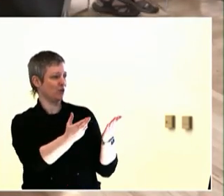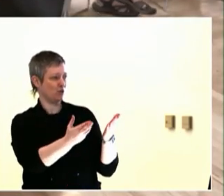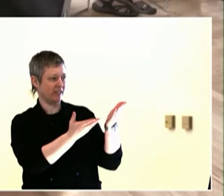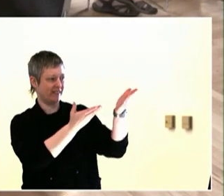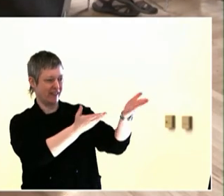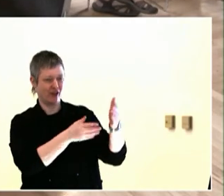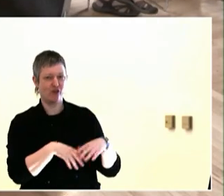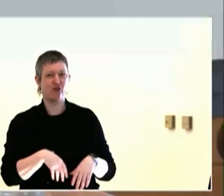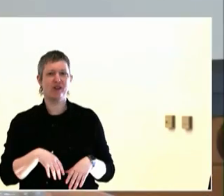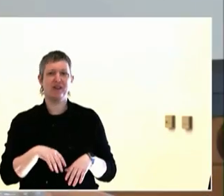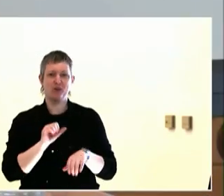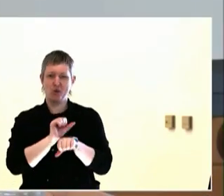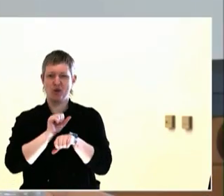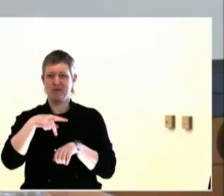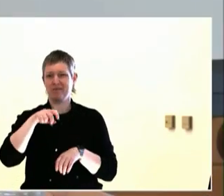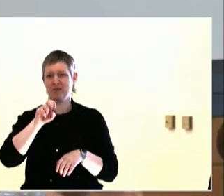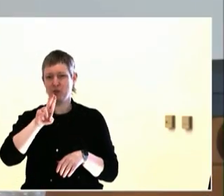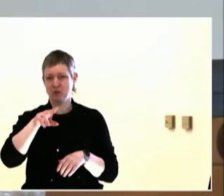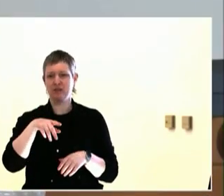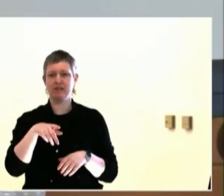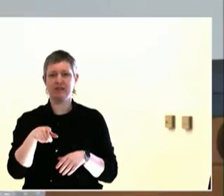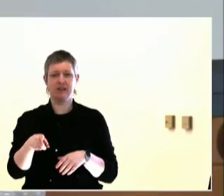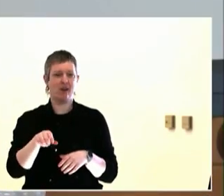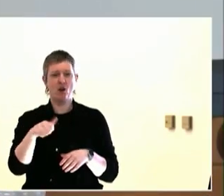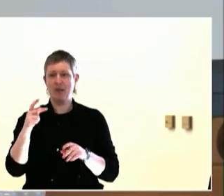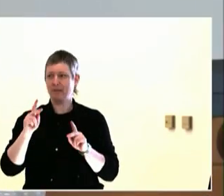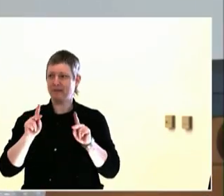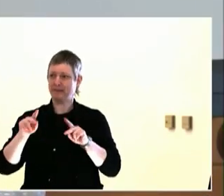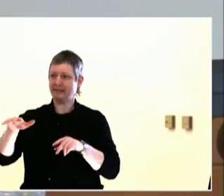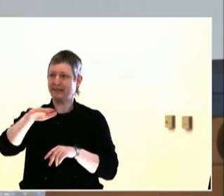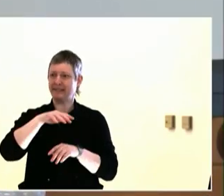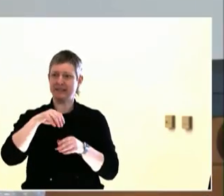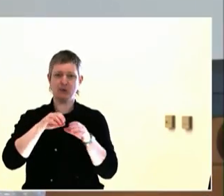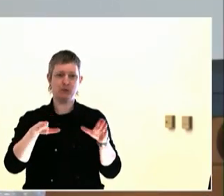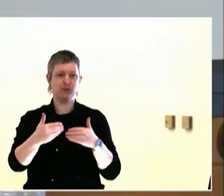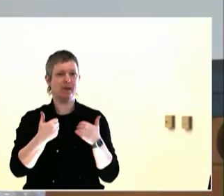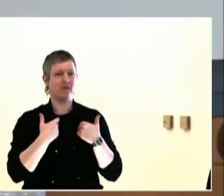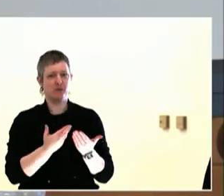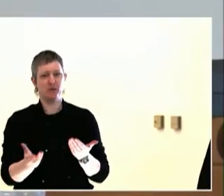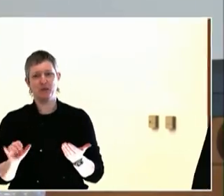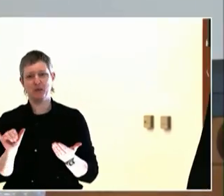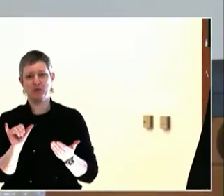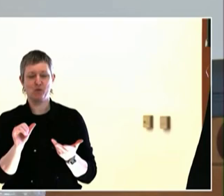But sort of the onus is on universities and other training entities to get the training,